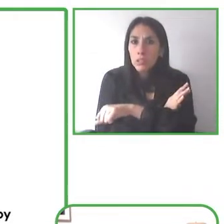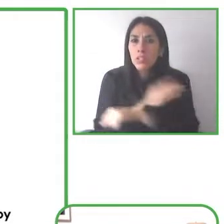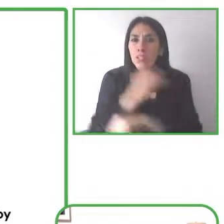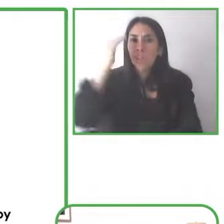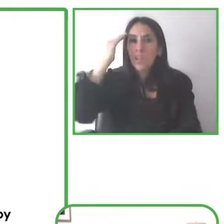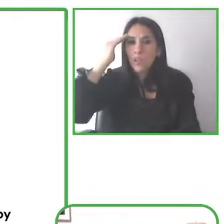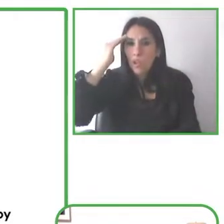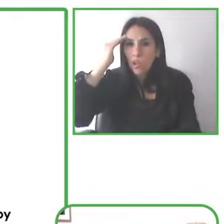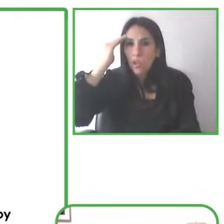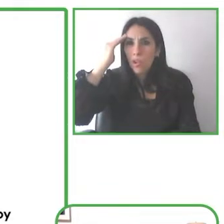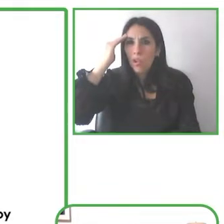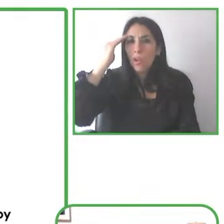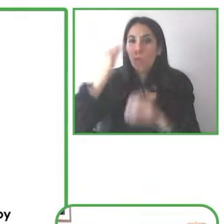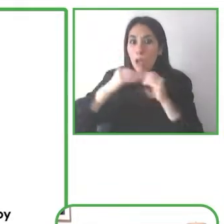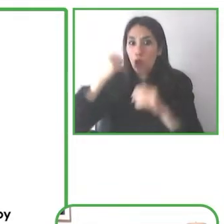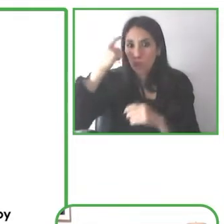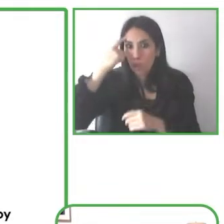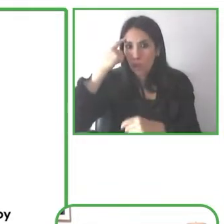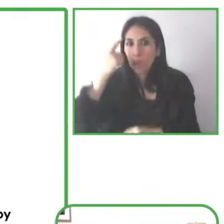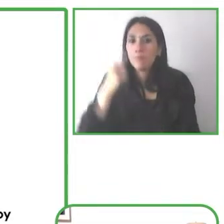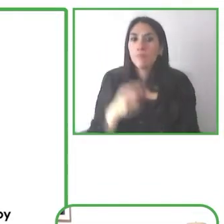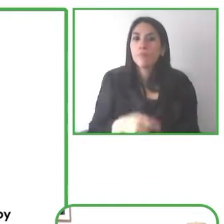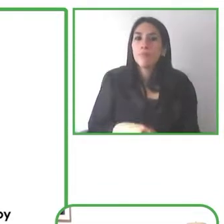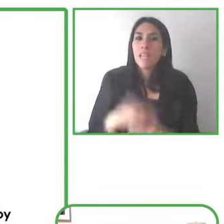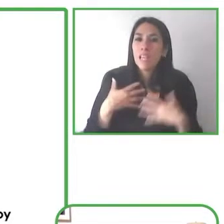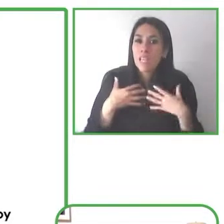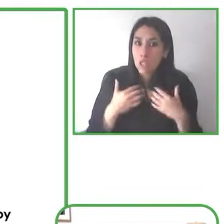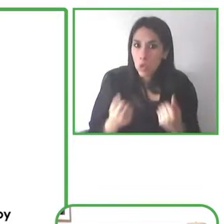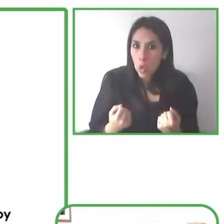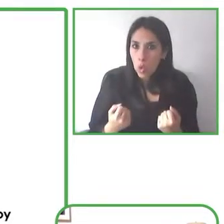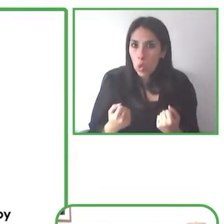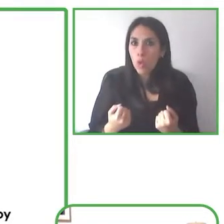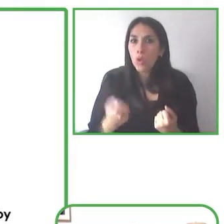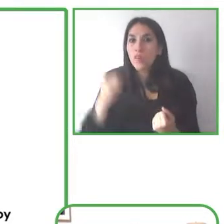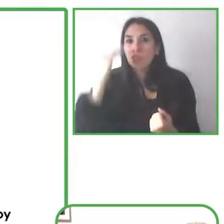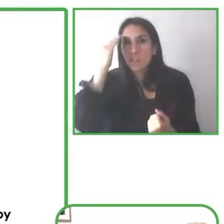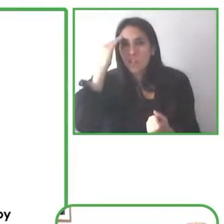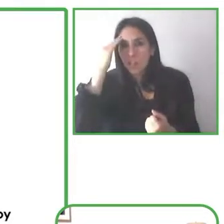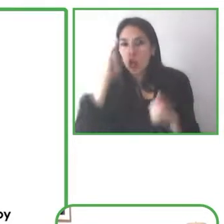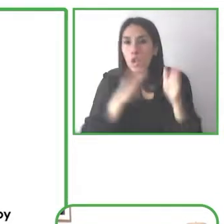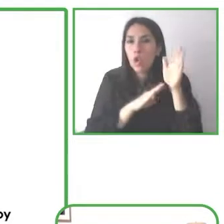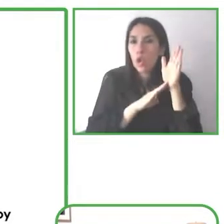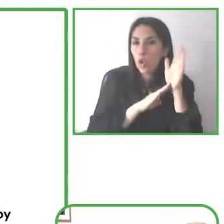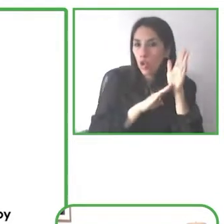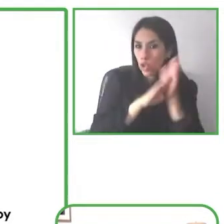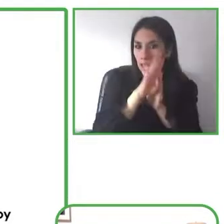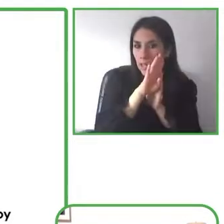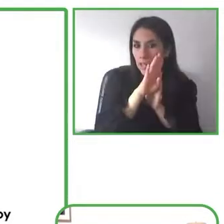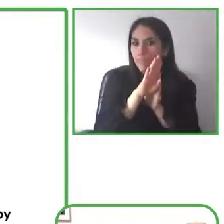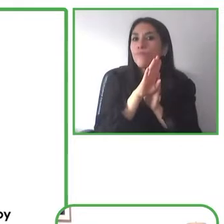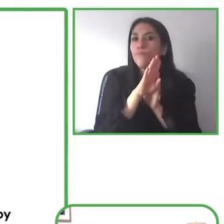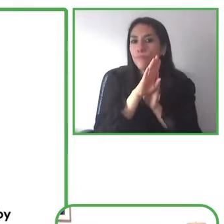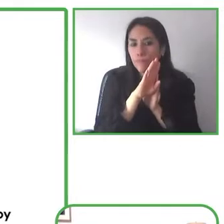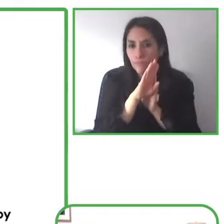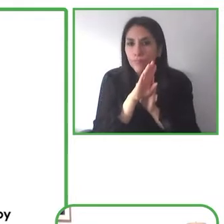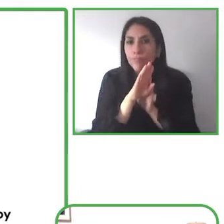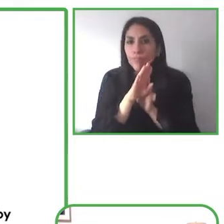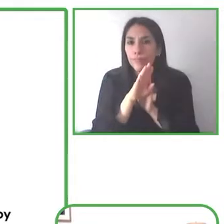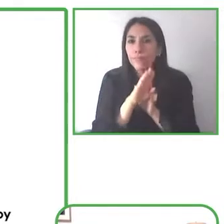disabilities and more. And of course, disability can be permanent it can be temporary it can be situational